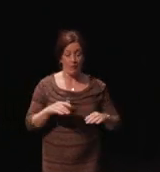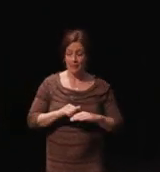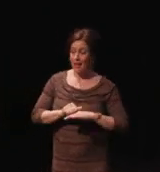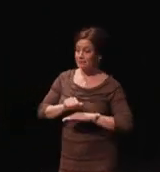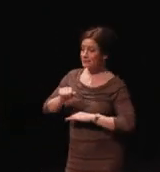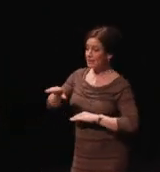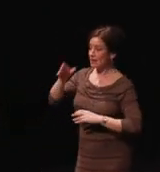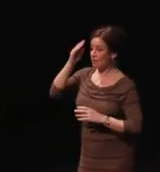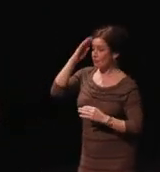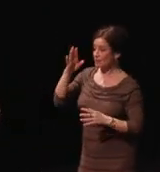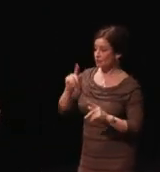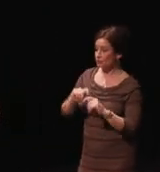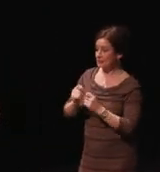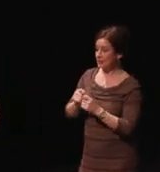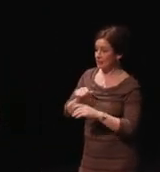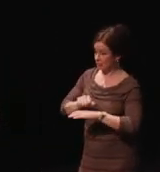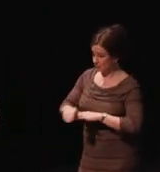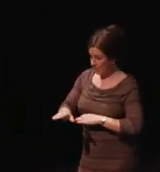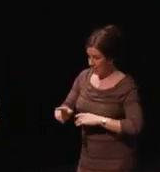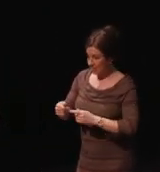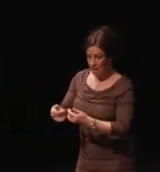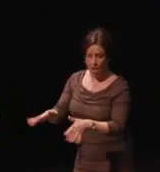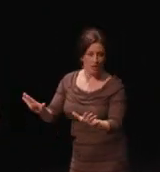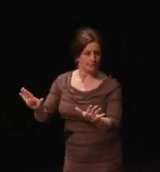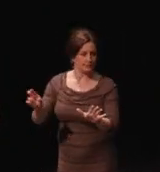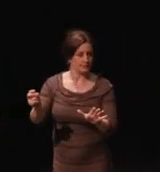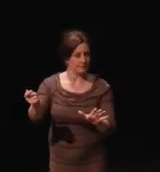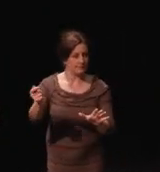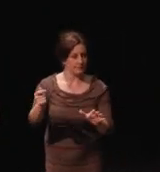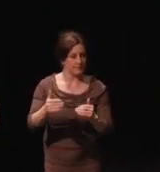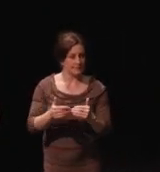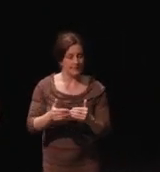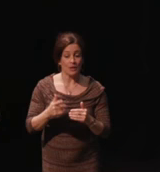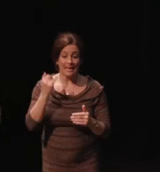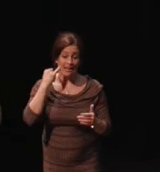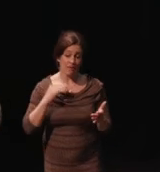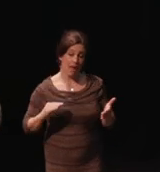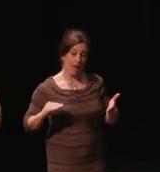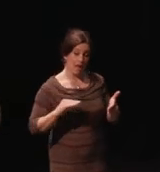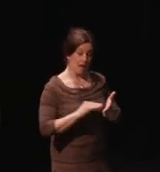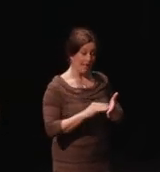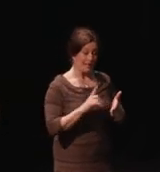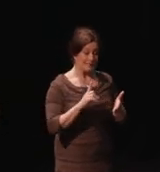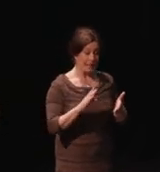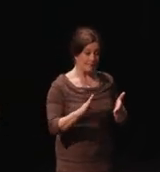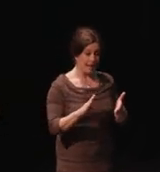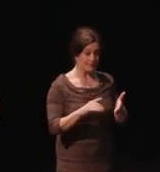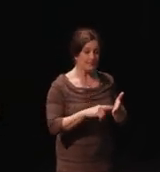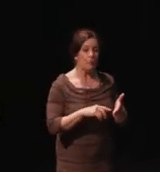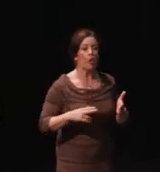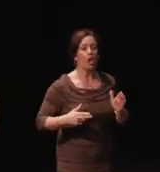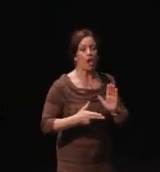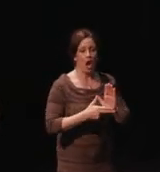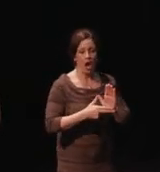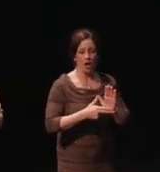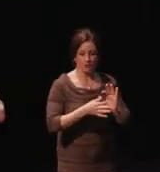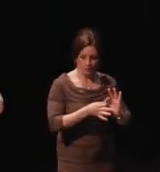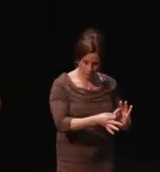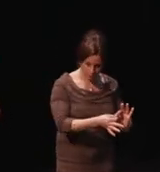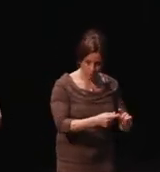So by having it in the database, these actually log into databases and their permanent. So, we can move them between